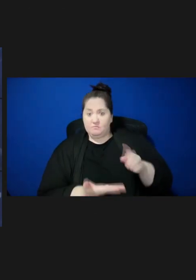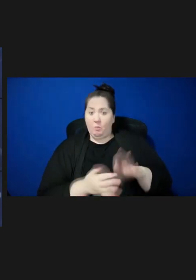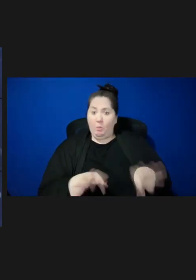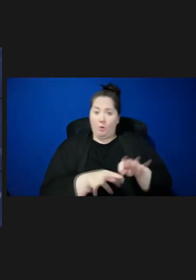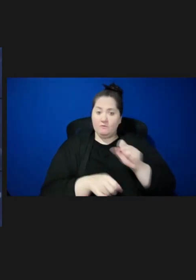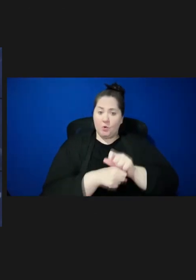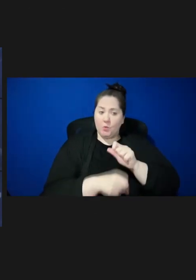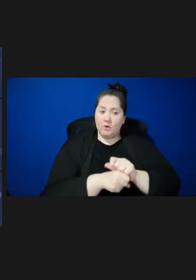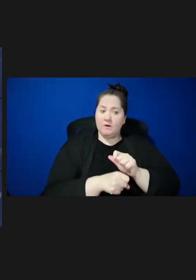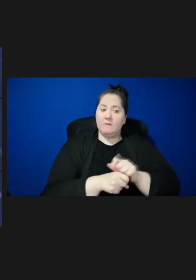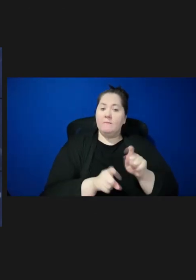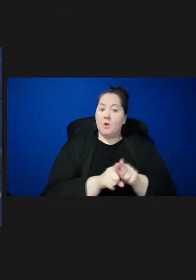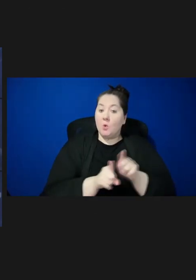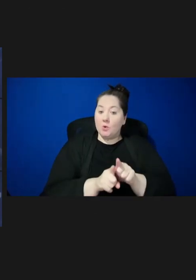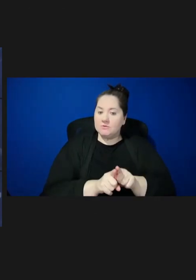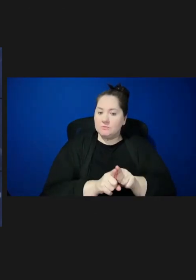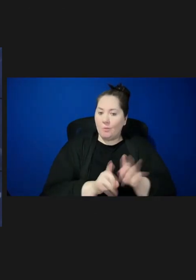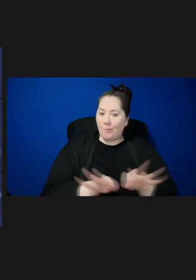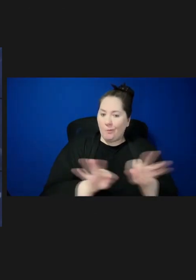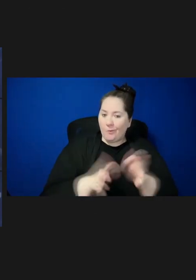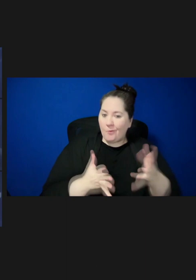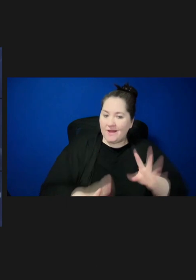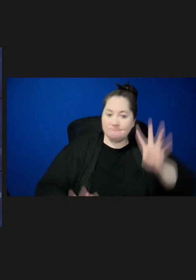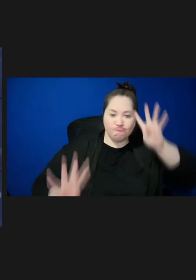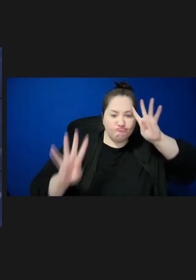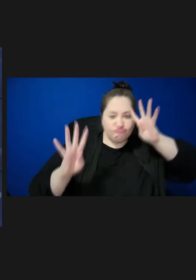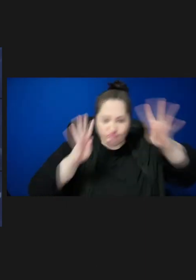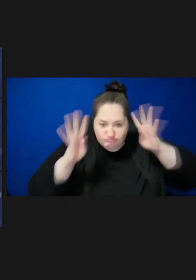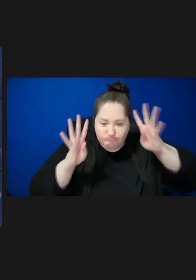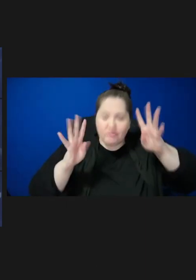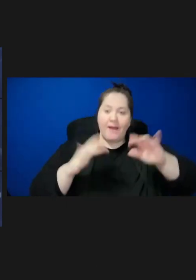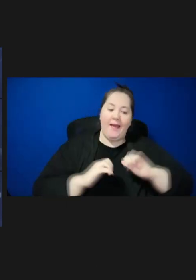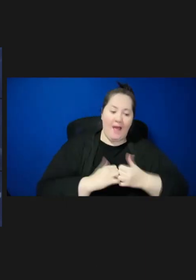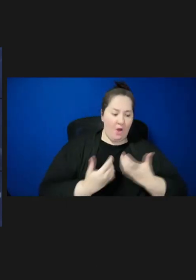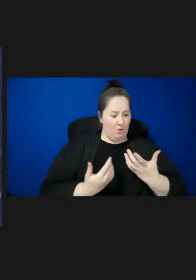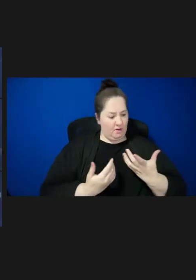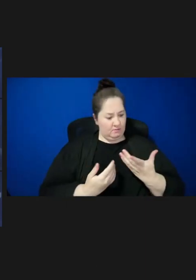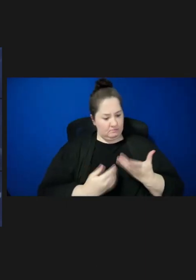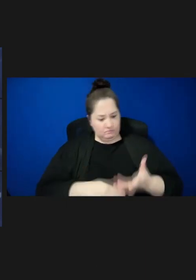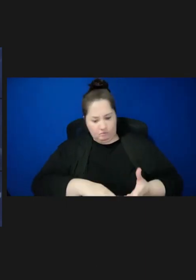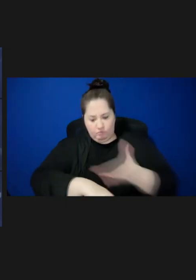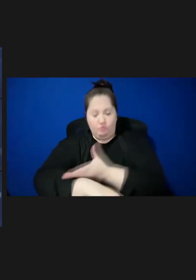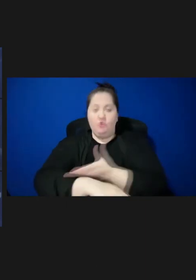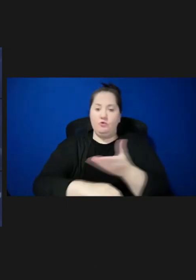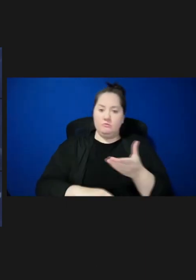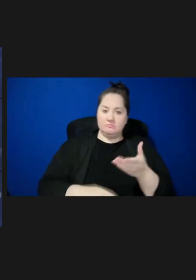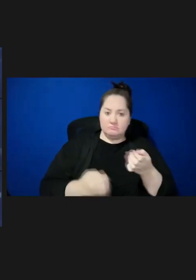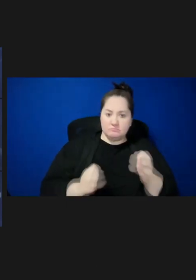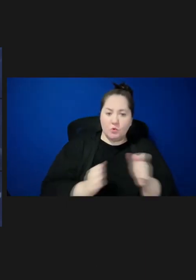foster innovation so we can continue to improve efforts and the science base. I appreciate your